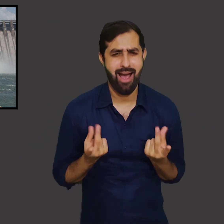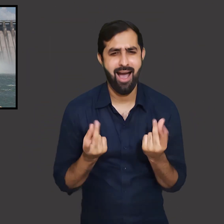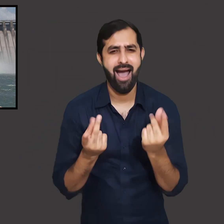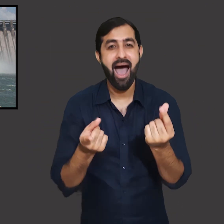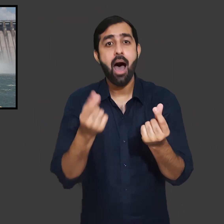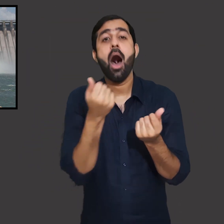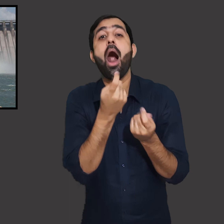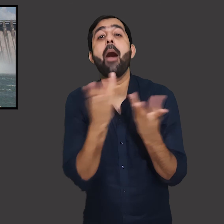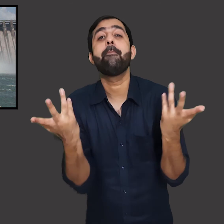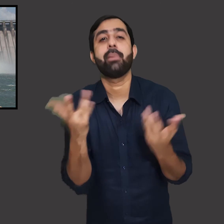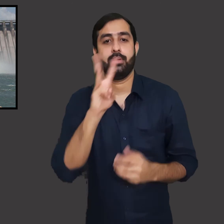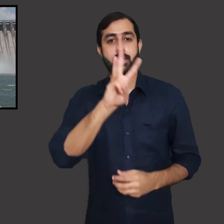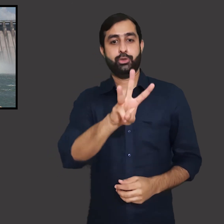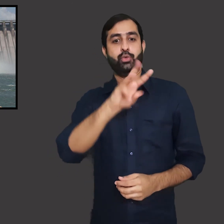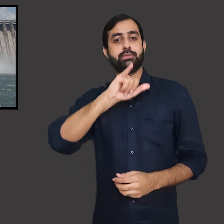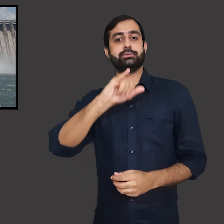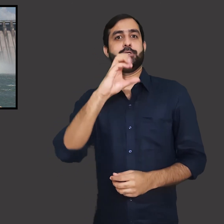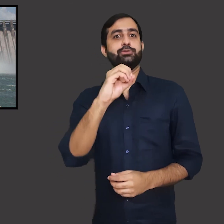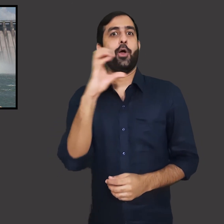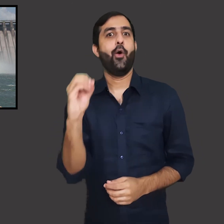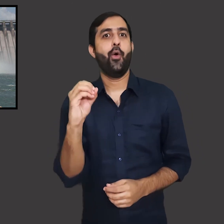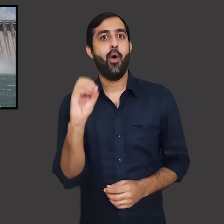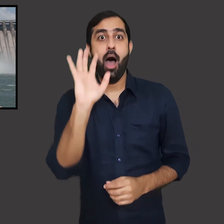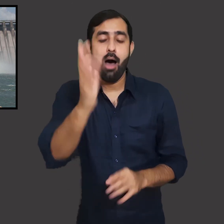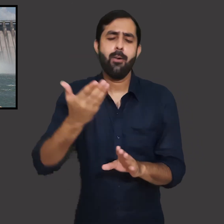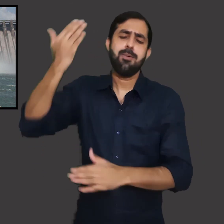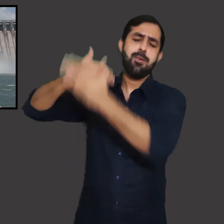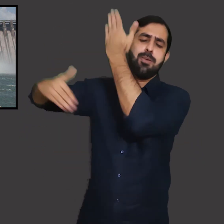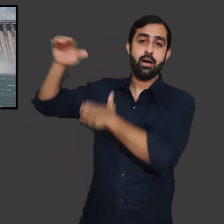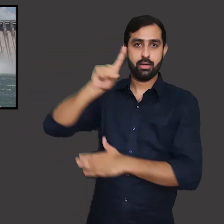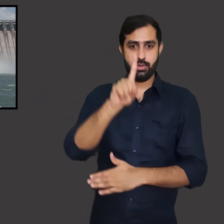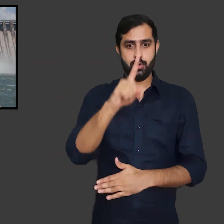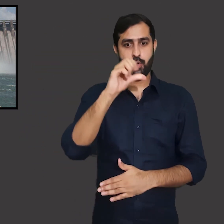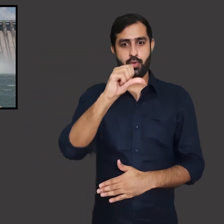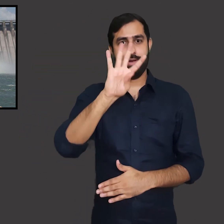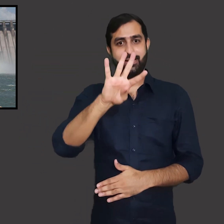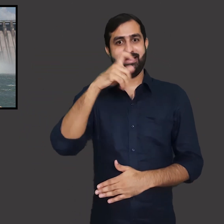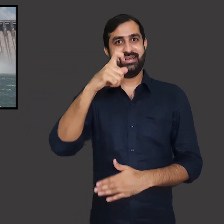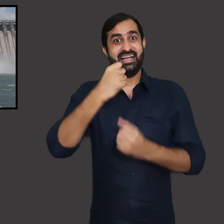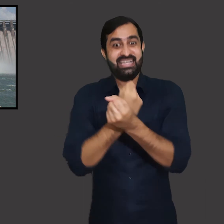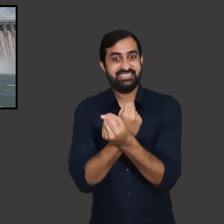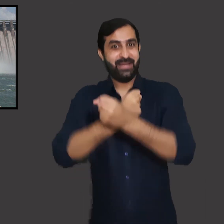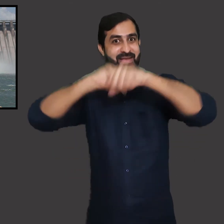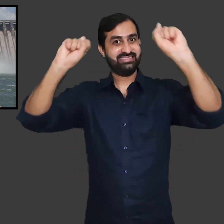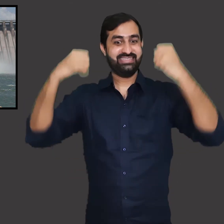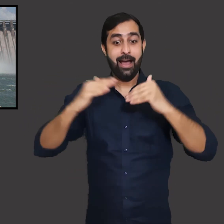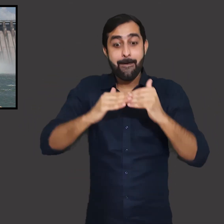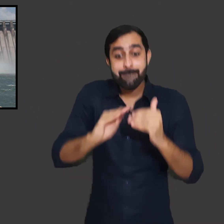a large number of construction of dams. In India, we have approximately 3,600 dams constructed.